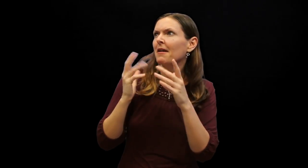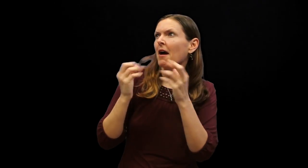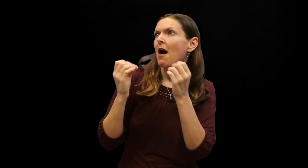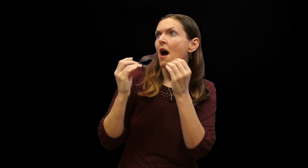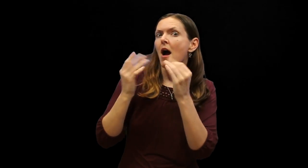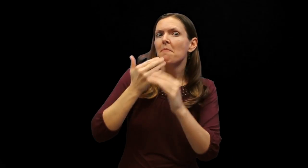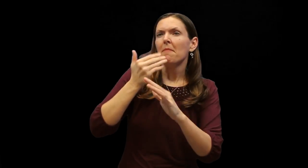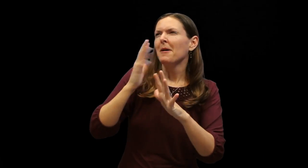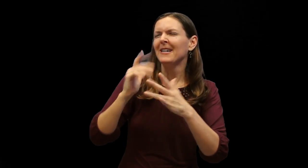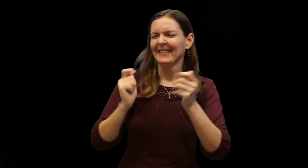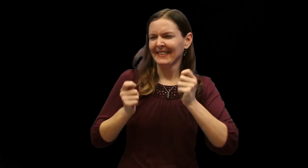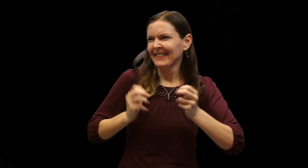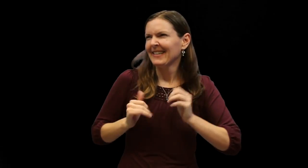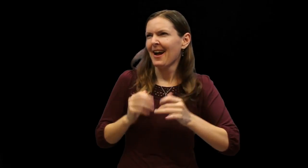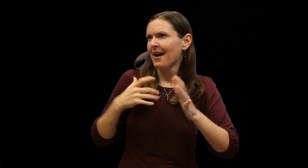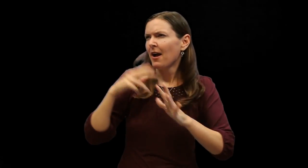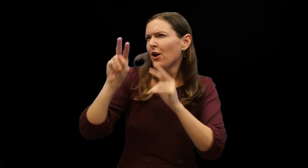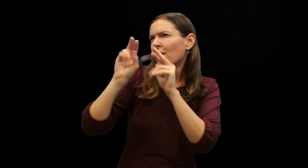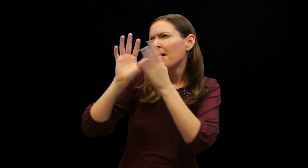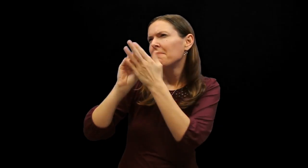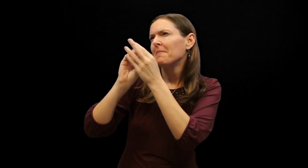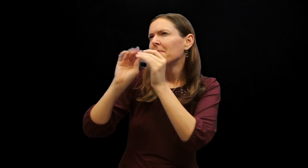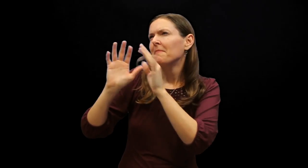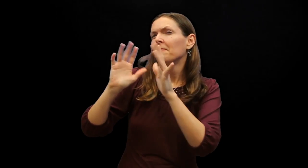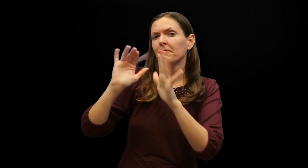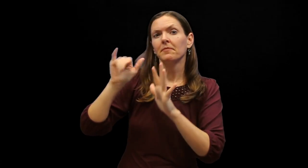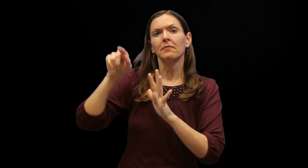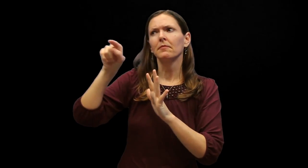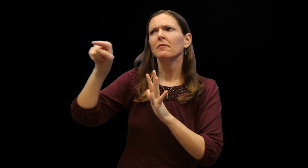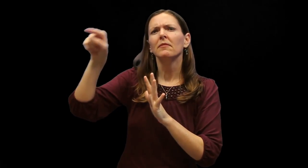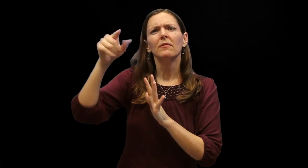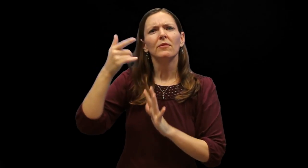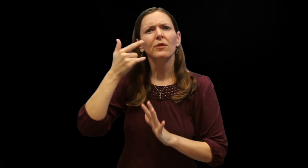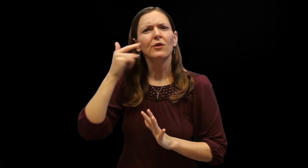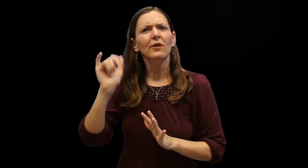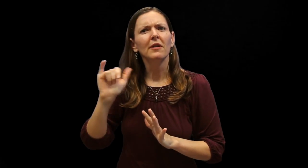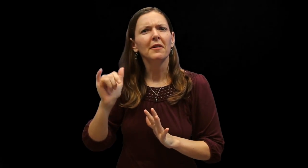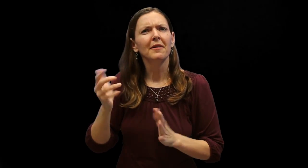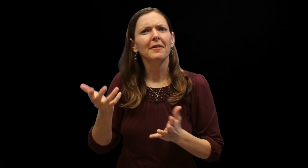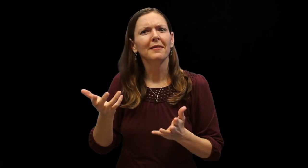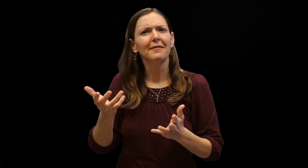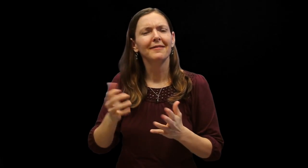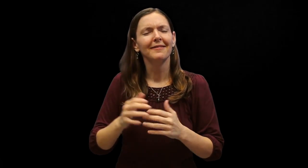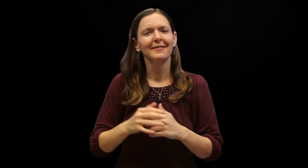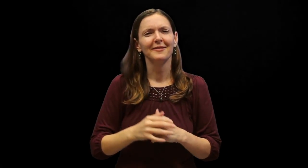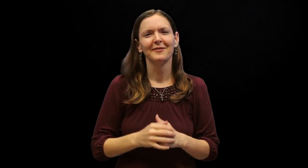Students and professionals continue to revise, practice and improve their work to eventually join the ranks of academic work in sign language. Now, what does "academic ASL" look like?